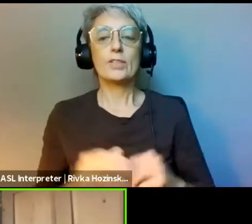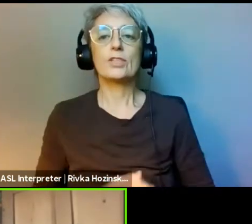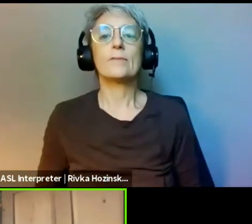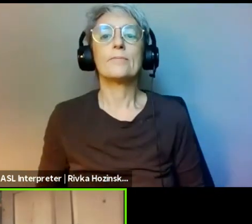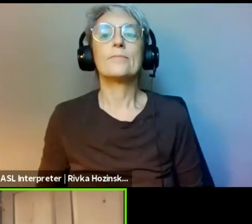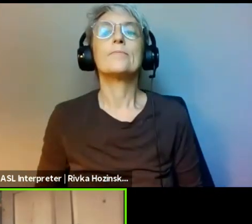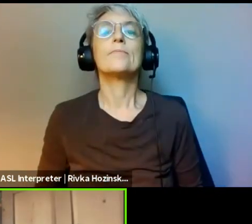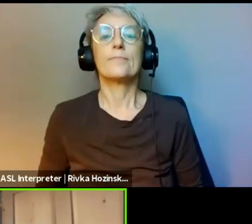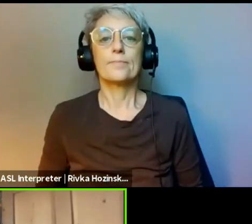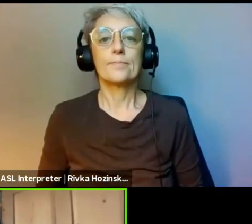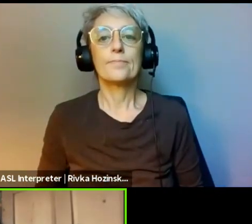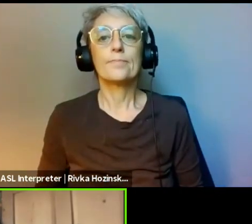Across time and space.